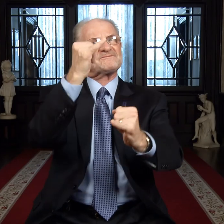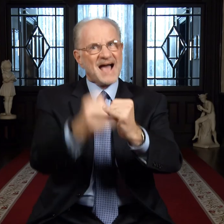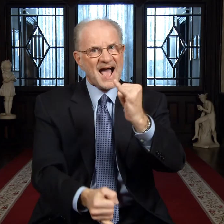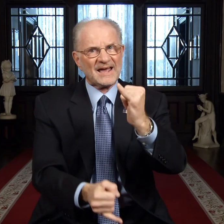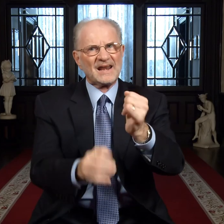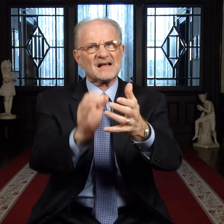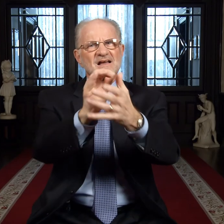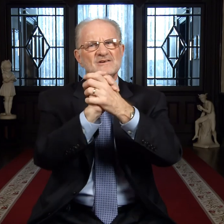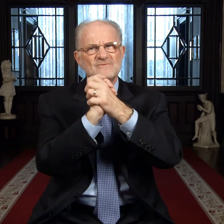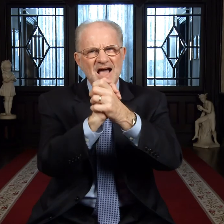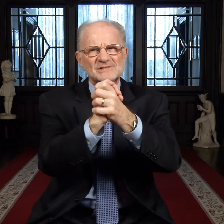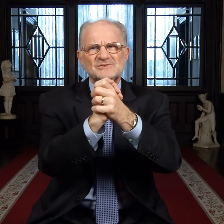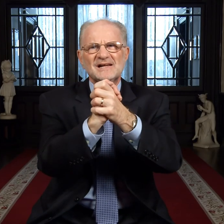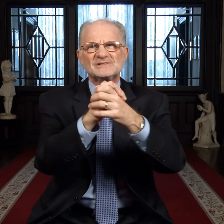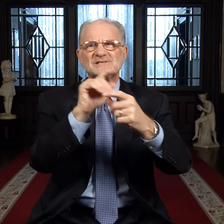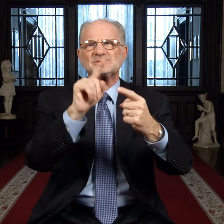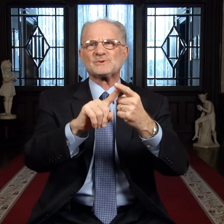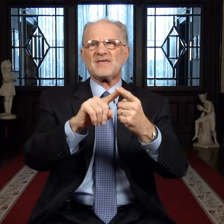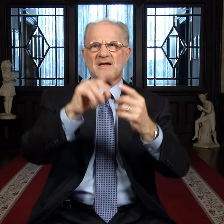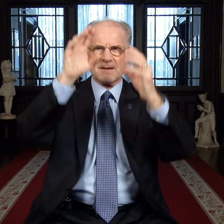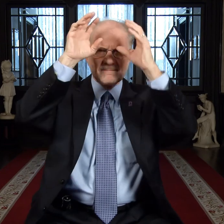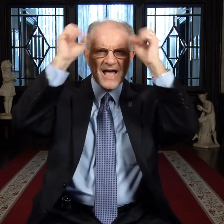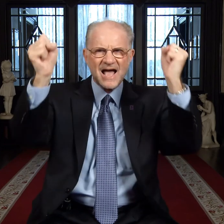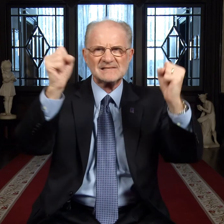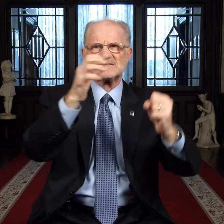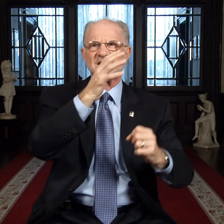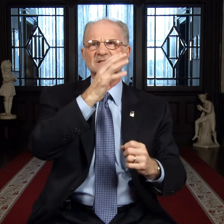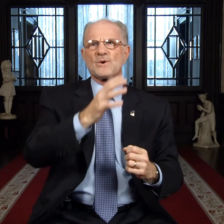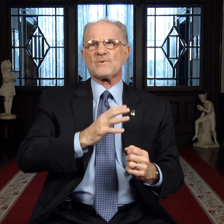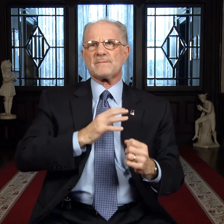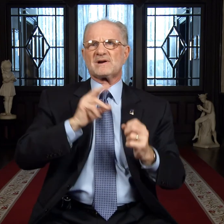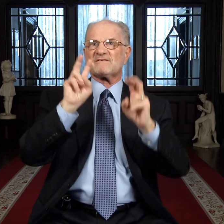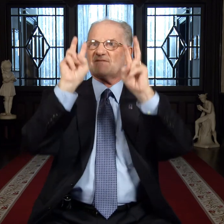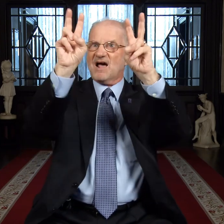Finally, congratulations to the Bison women's volleyball team